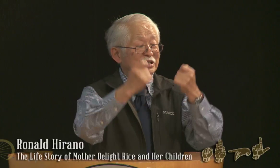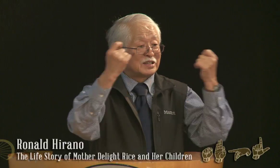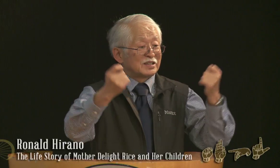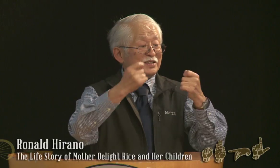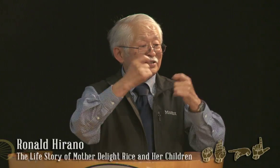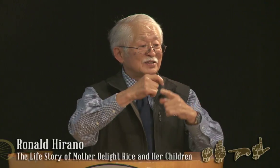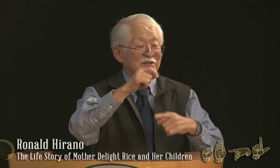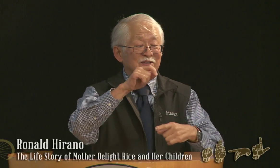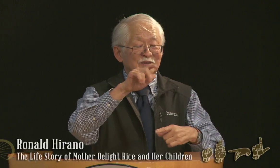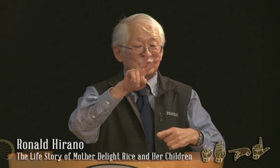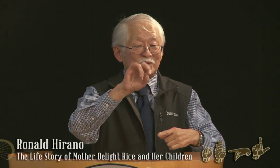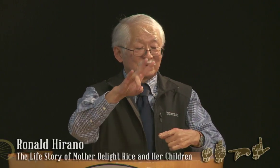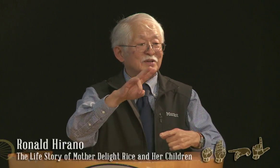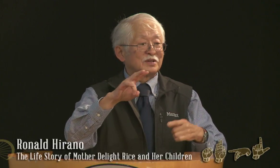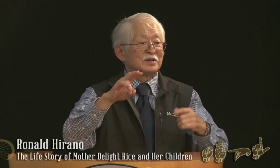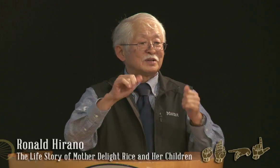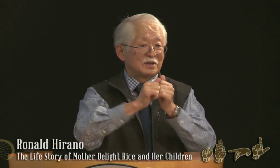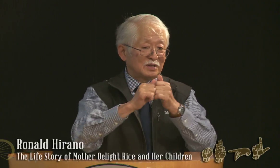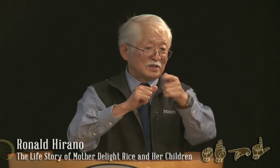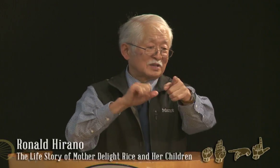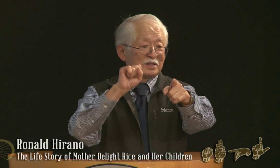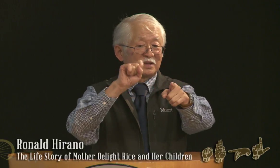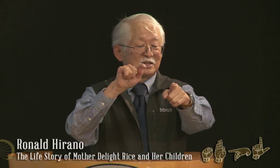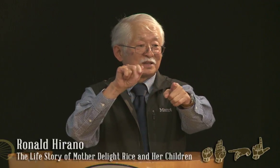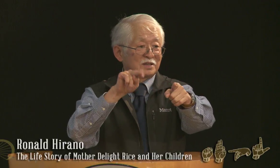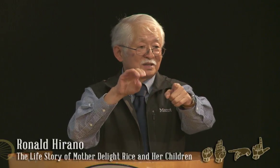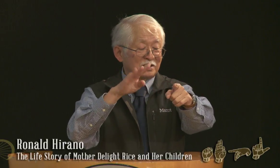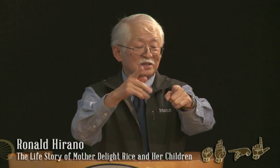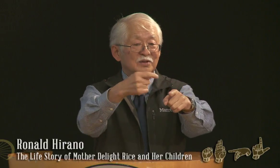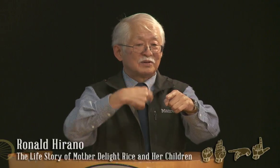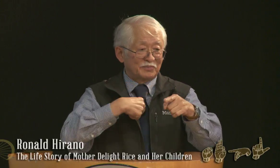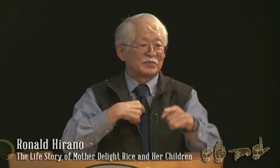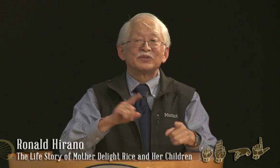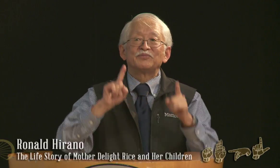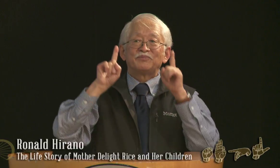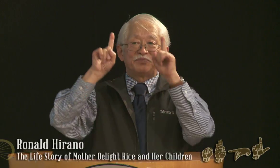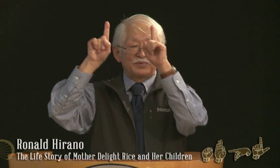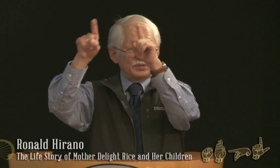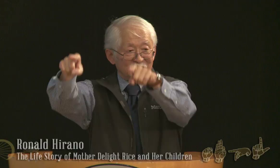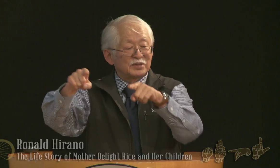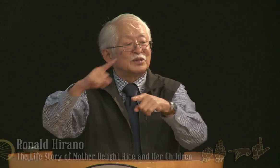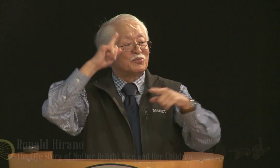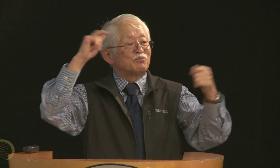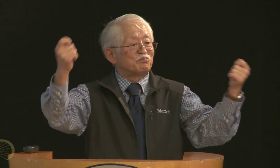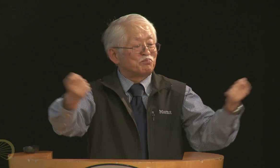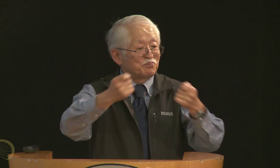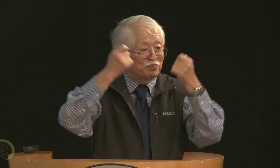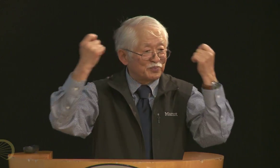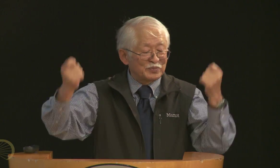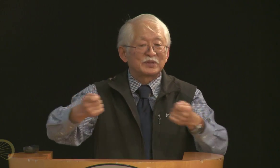I went to the 100-year anniversary. Stan Smith and I actually went